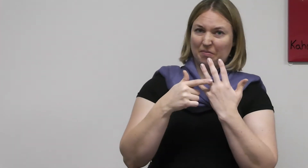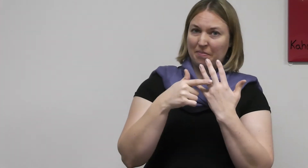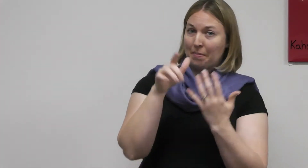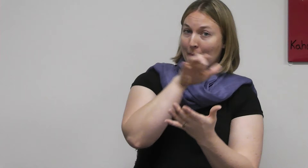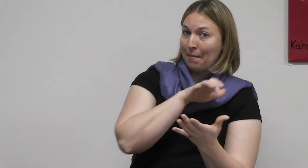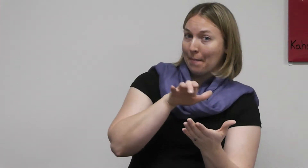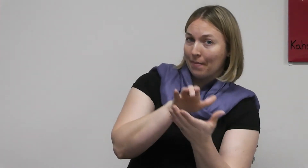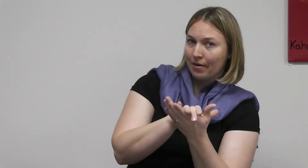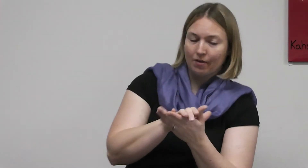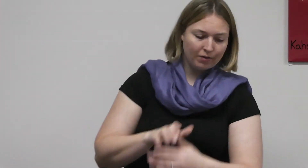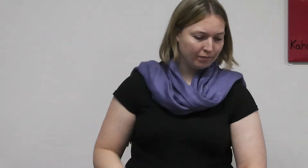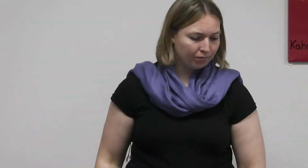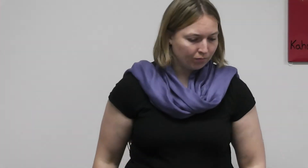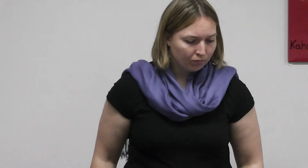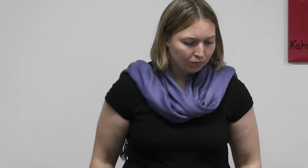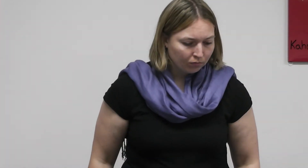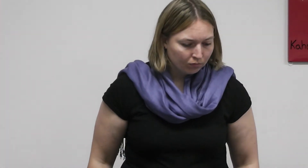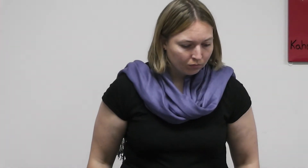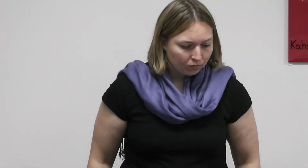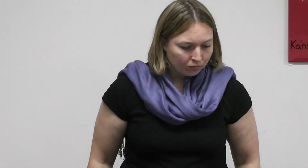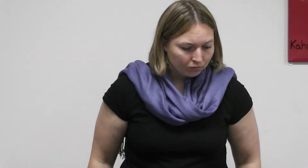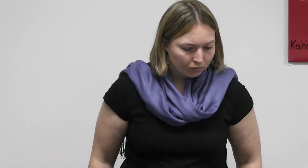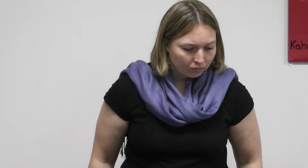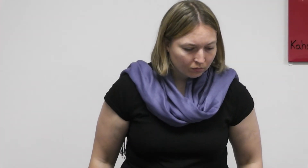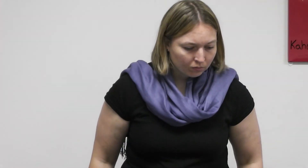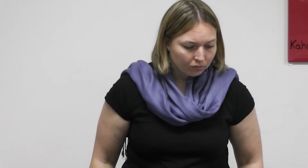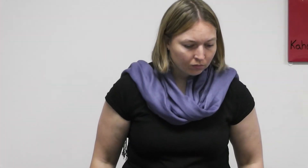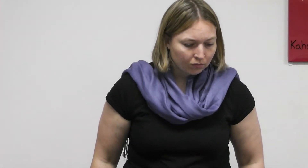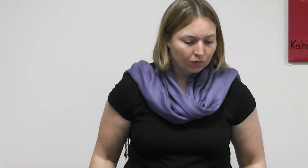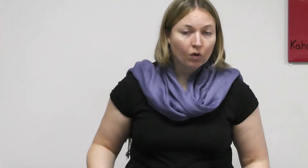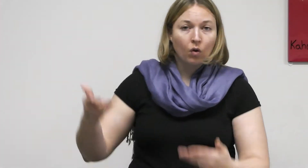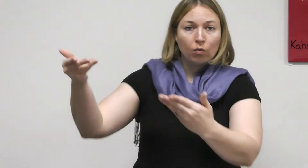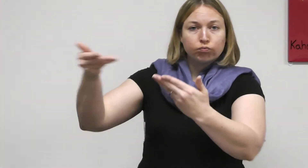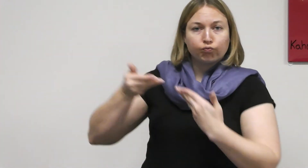OFFER (like a job offer)